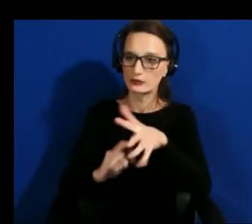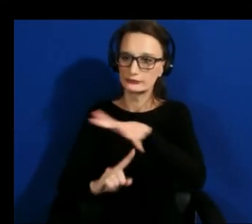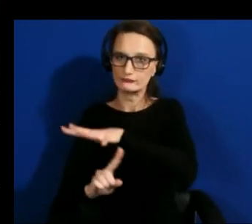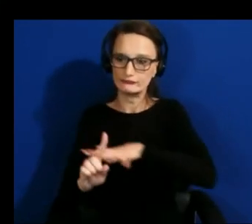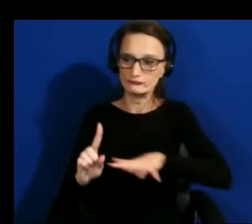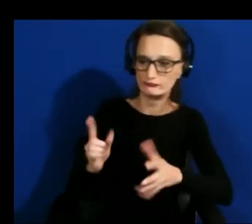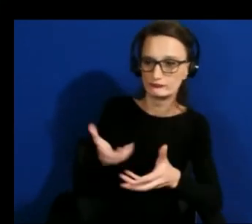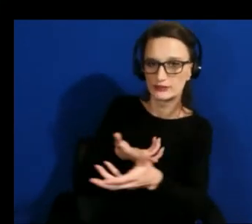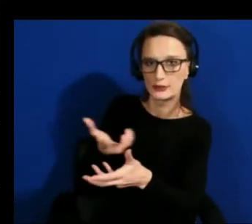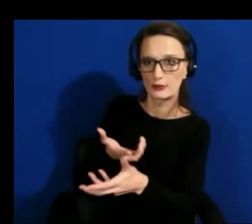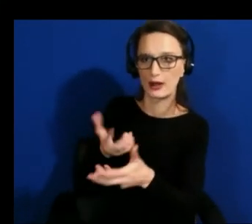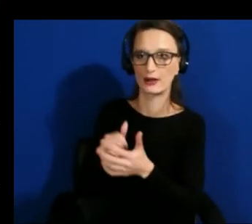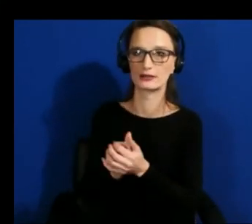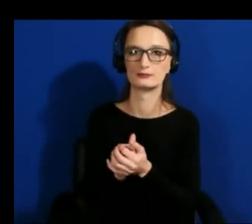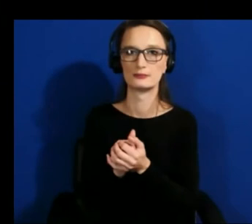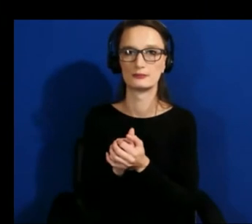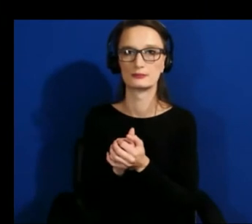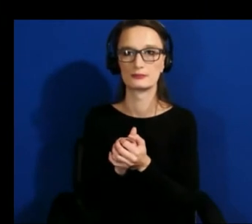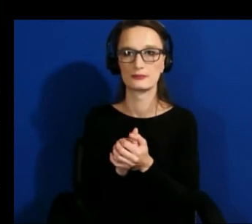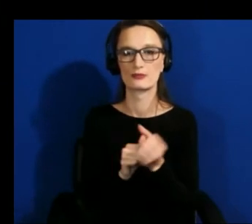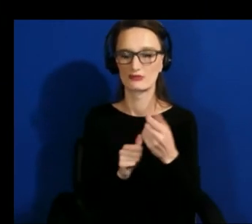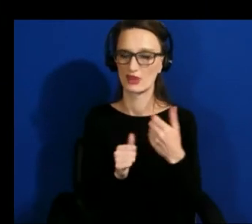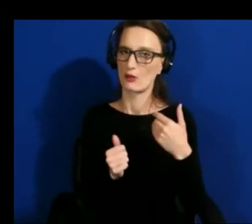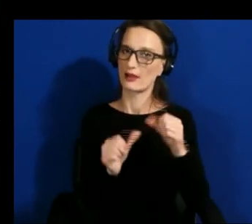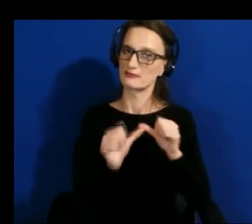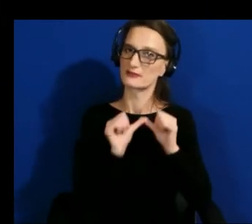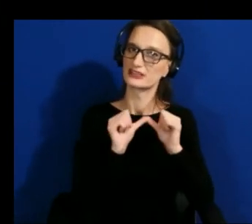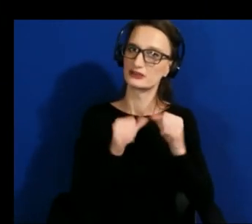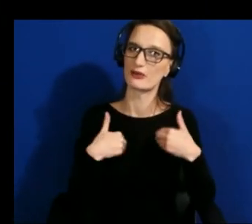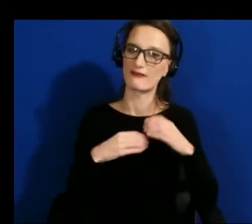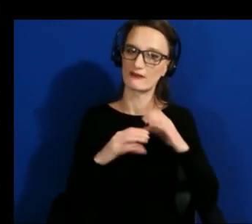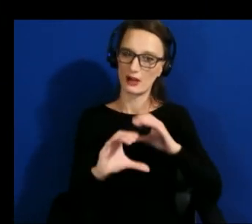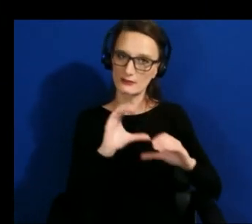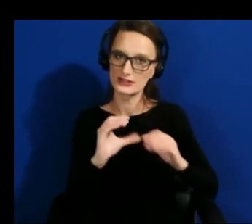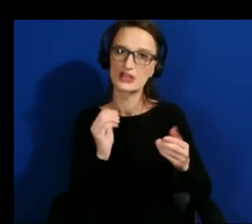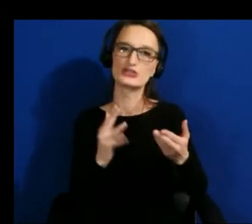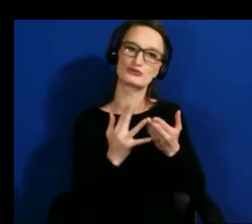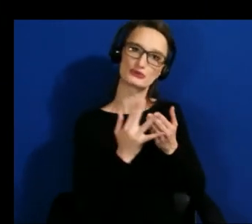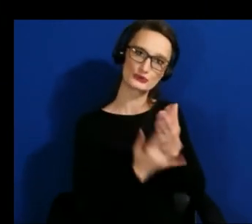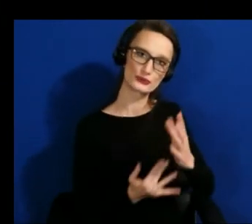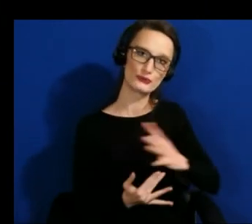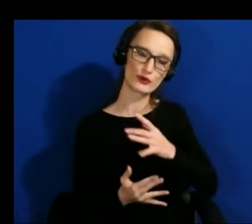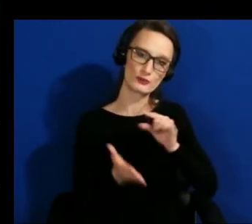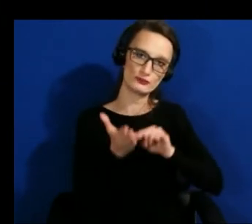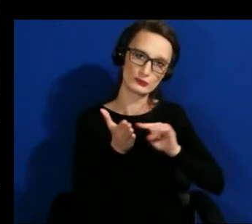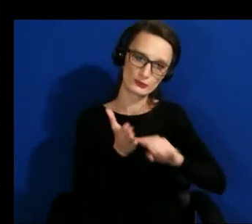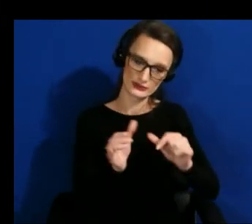formal research to keep going and more generally in my research i love to interview people it's